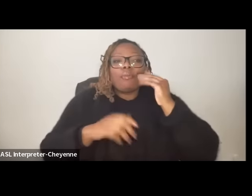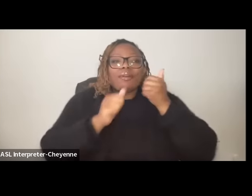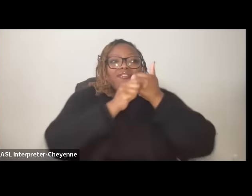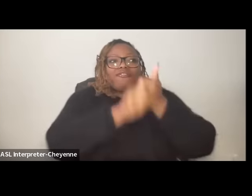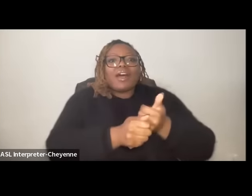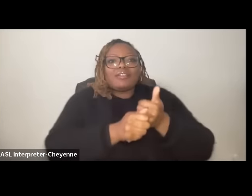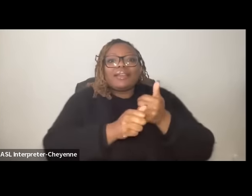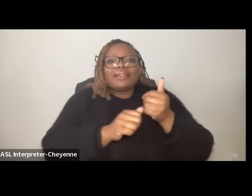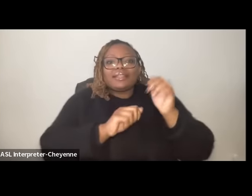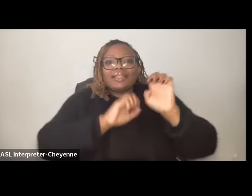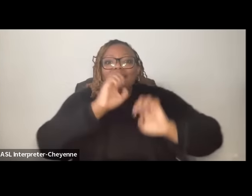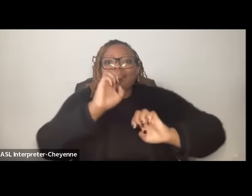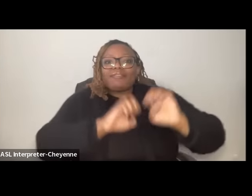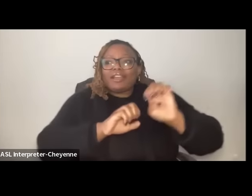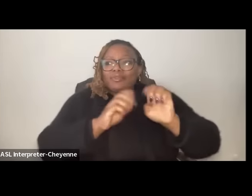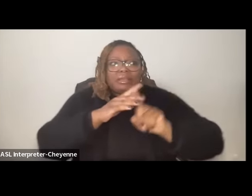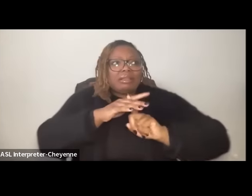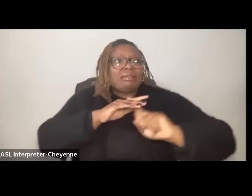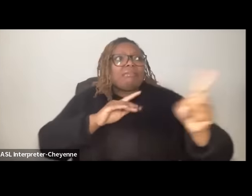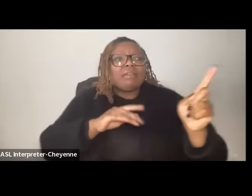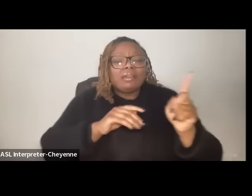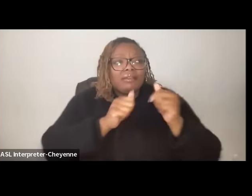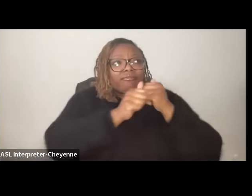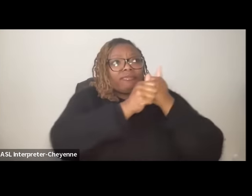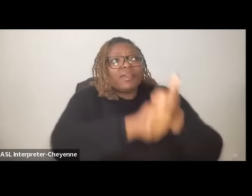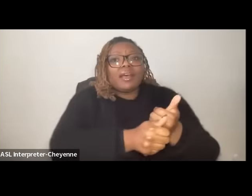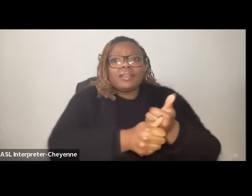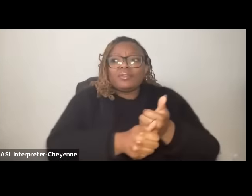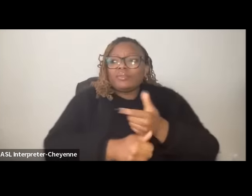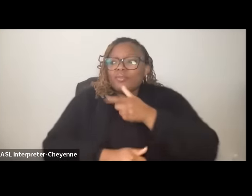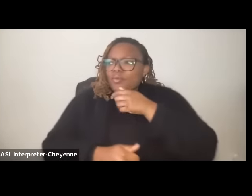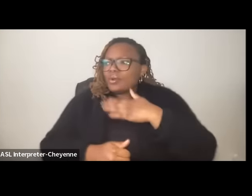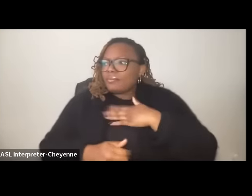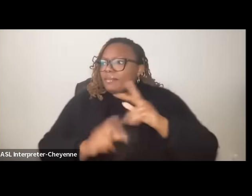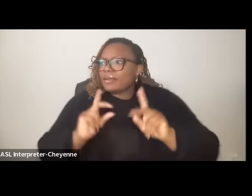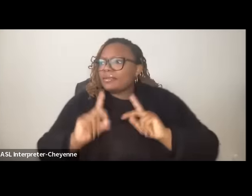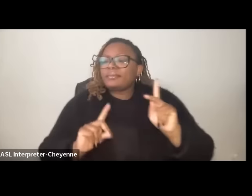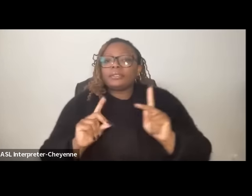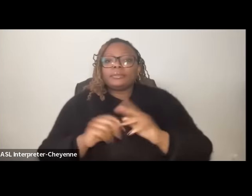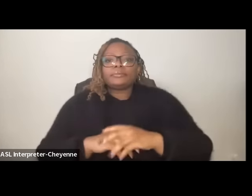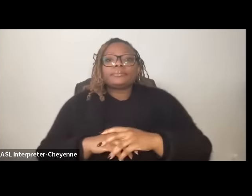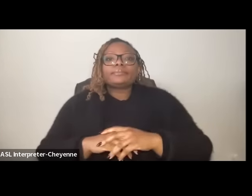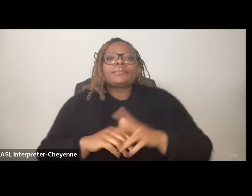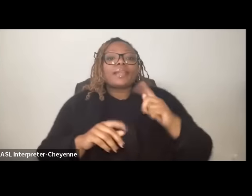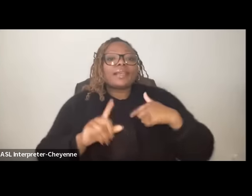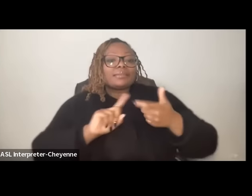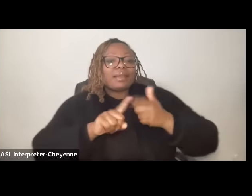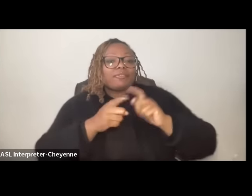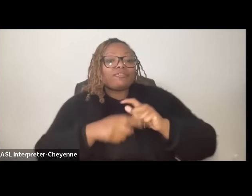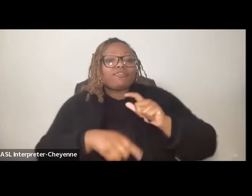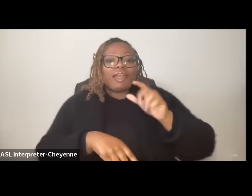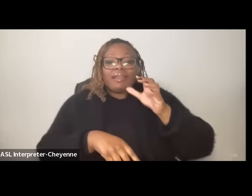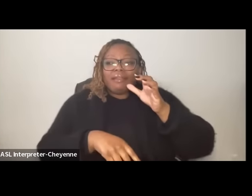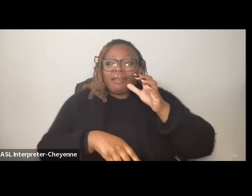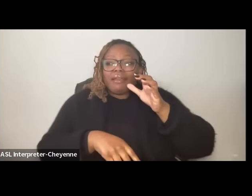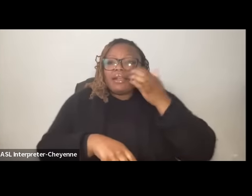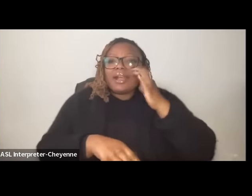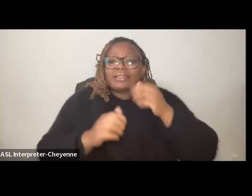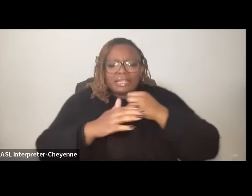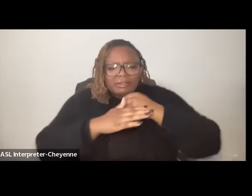by their bombers who are my people as my friend's cousin gives birth in total darkness in Gaza City